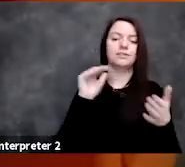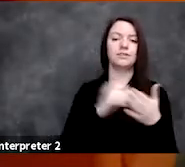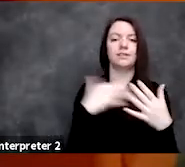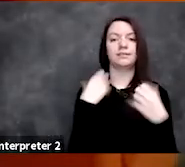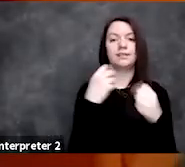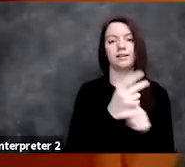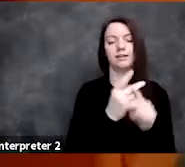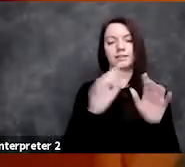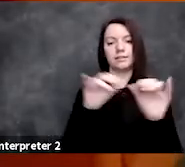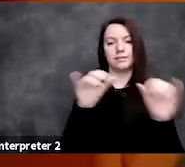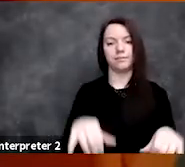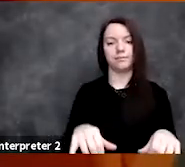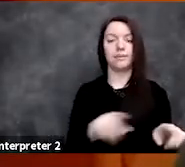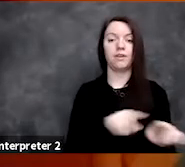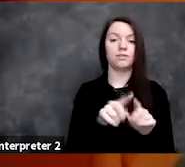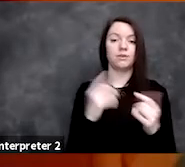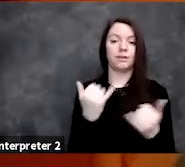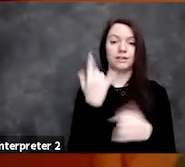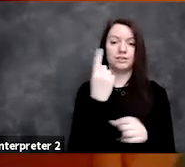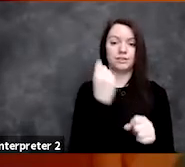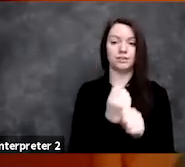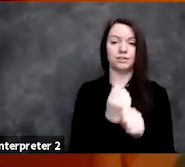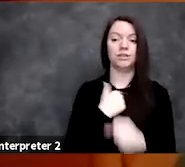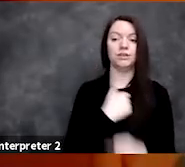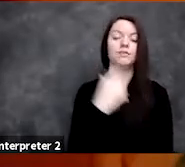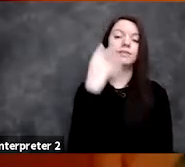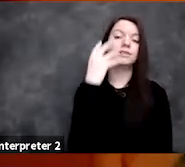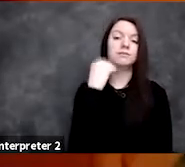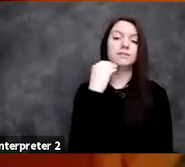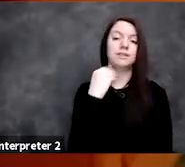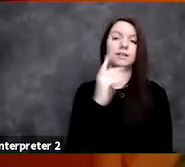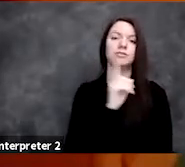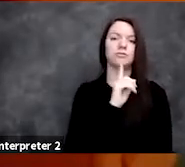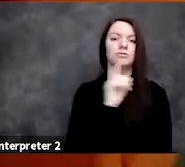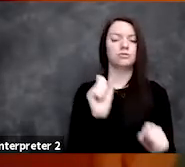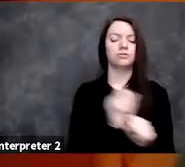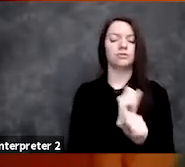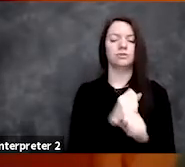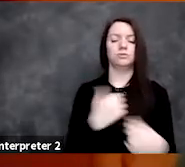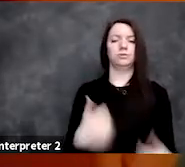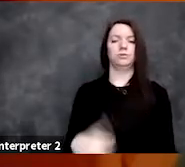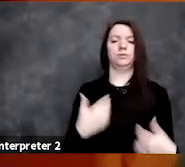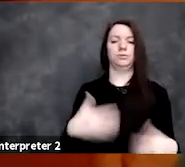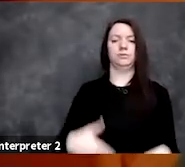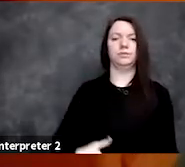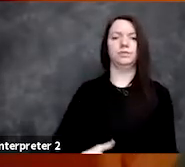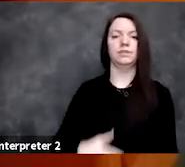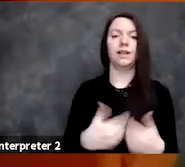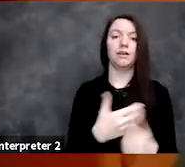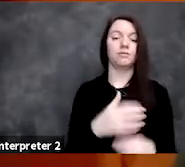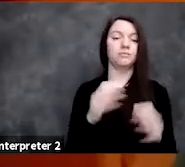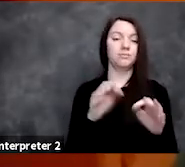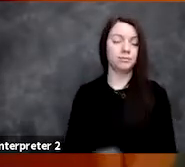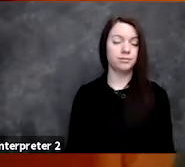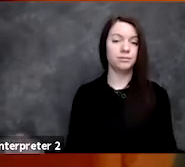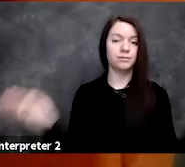In this past year we've experienced, in a visceral way, the power and importance of effective,